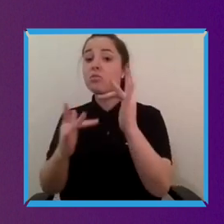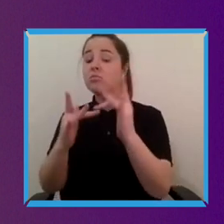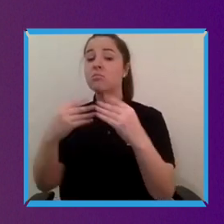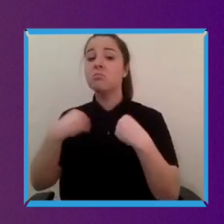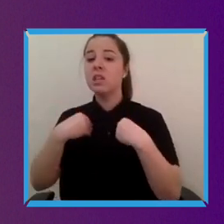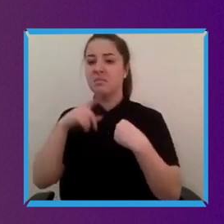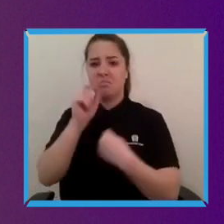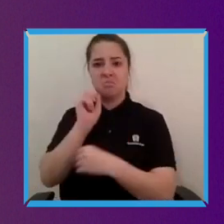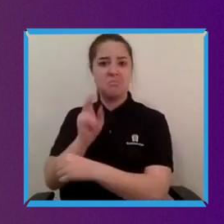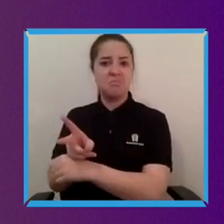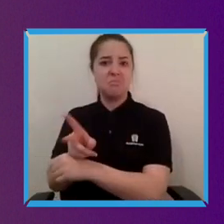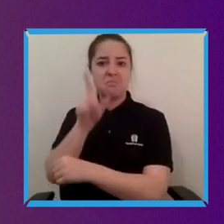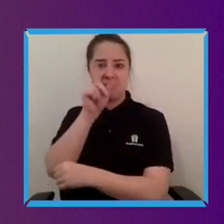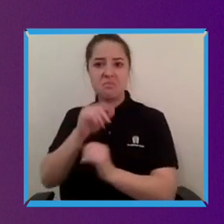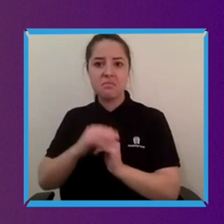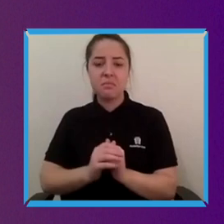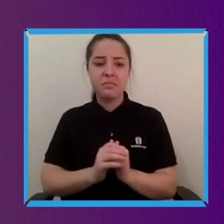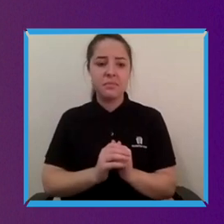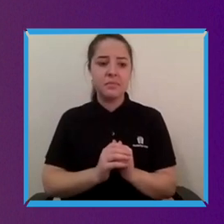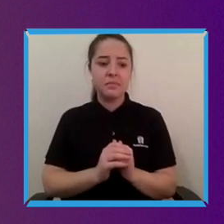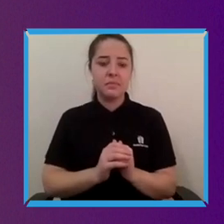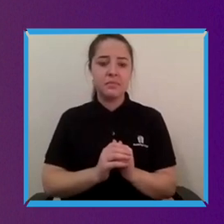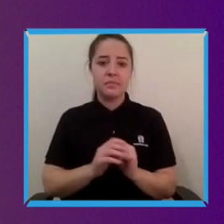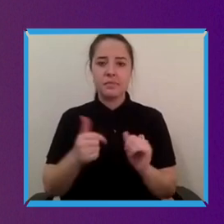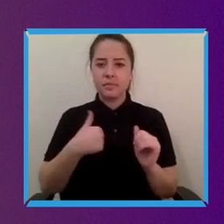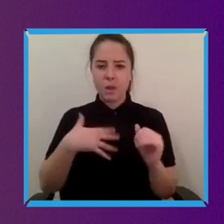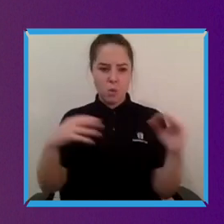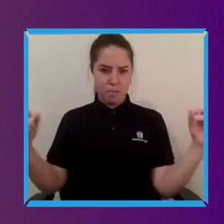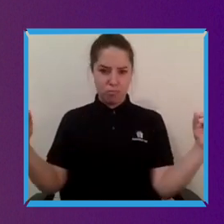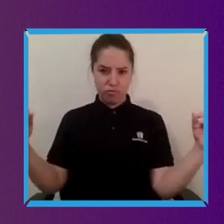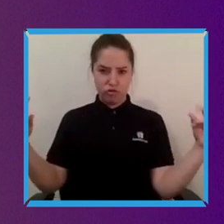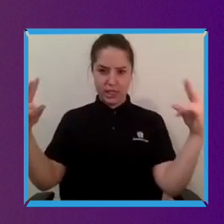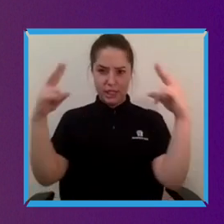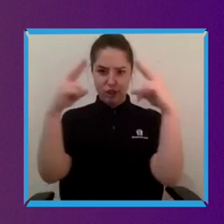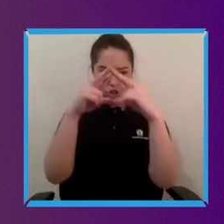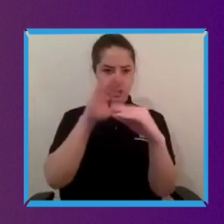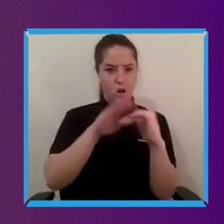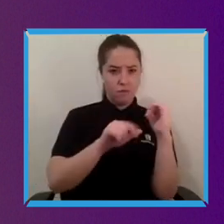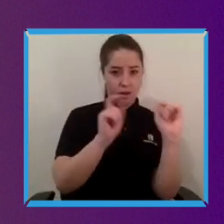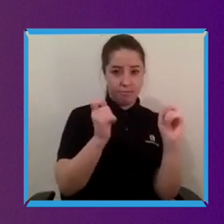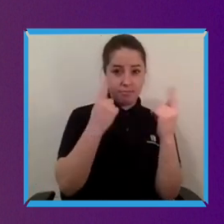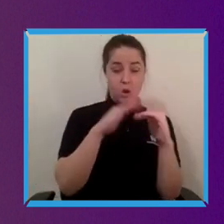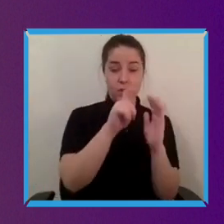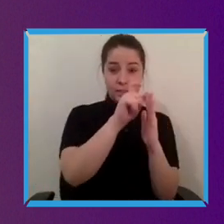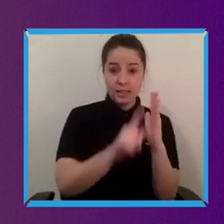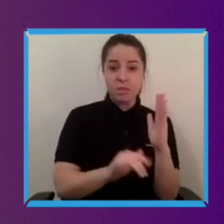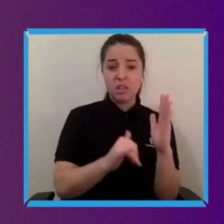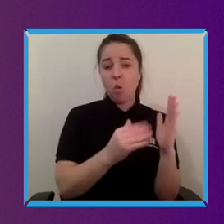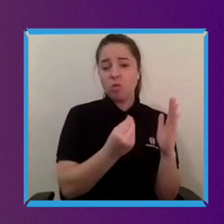and so it was you know. It was being that bridge between understanding disability or some aspects of disability from a